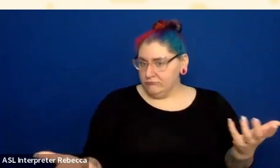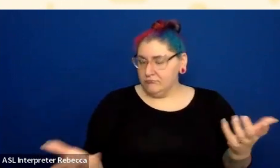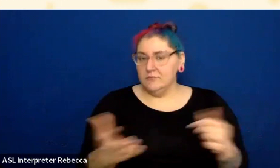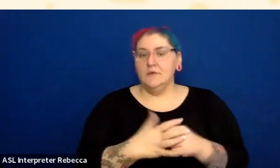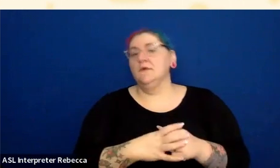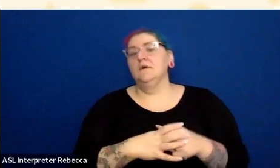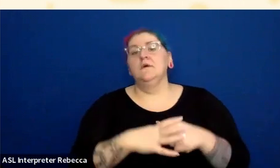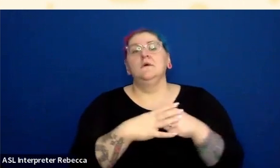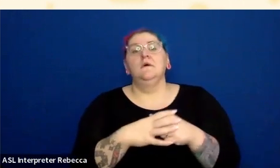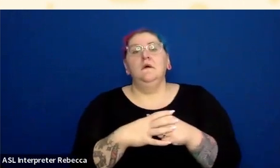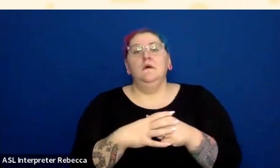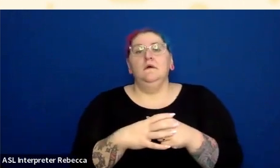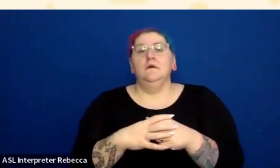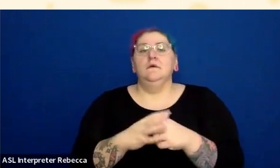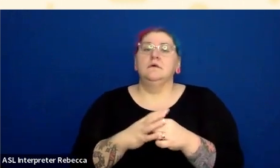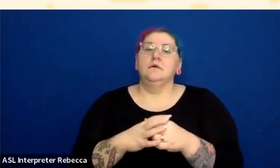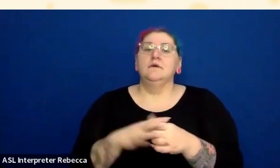So that's how that number gets so big so fast.